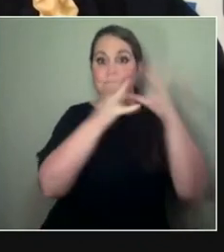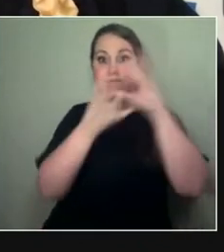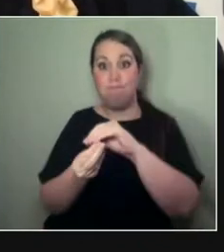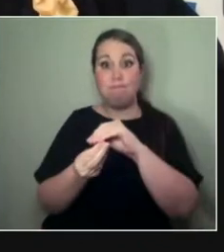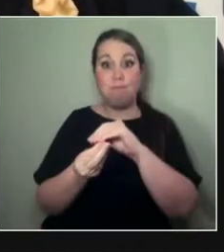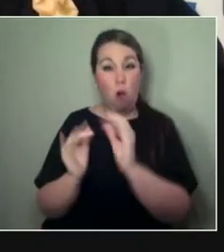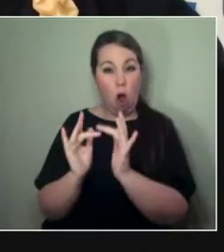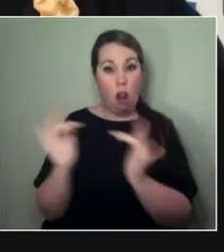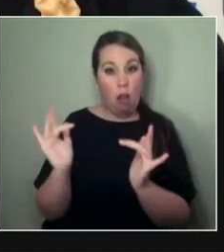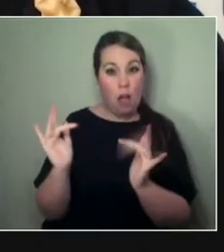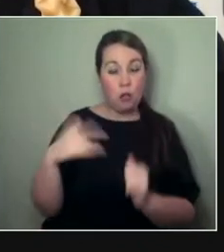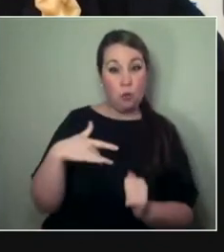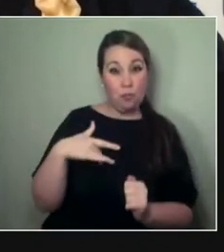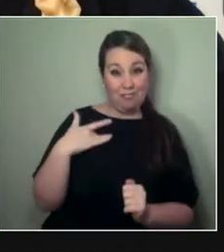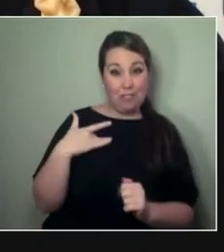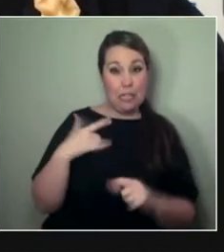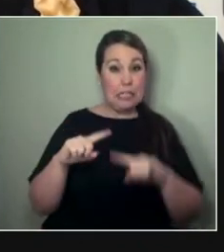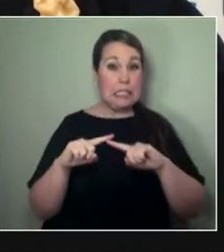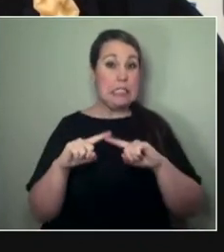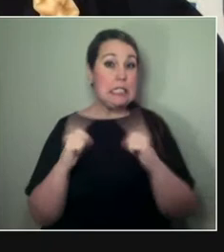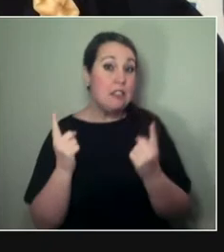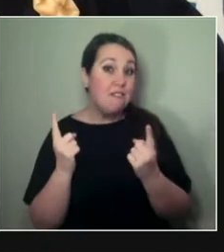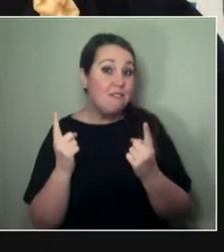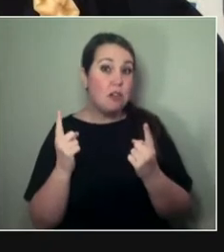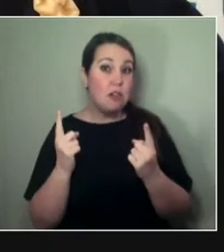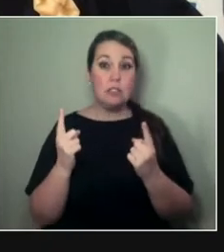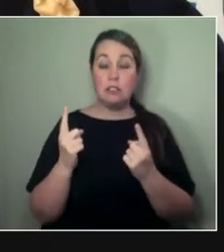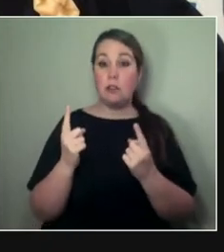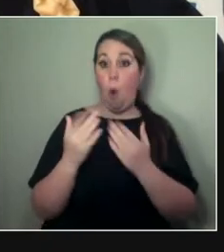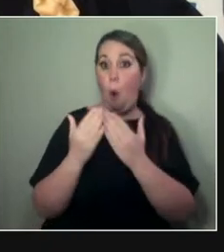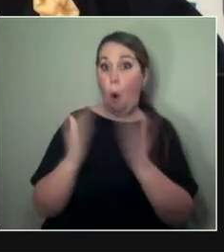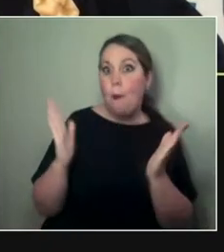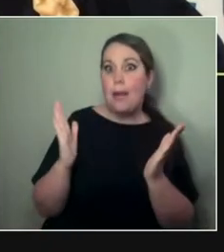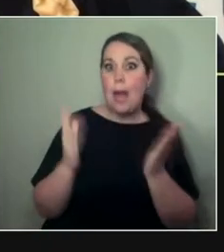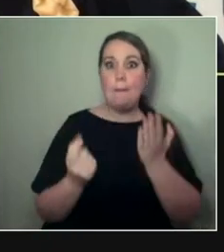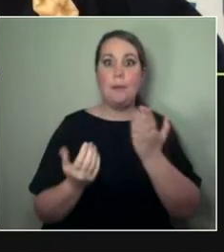Do you feel different making together or different doing together? - Yeah.